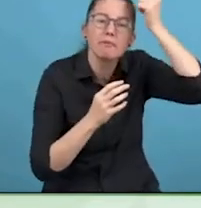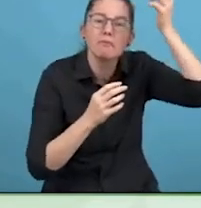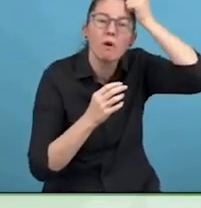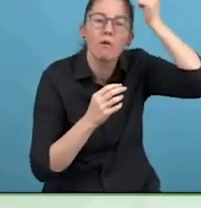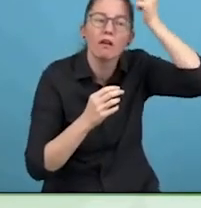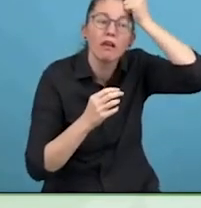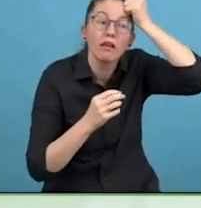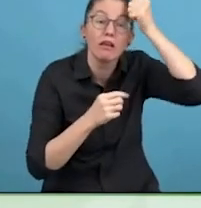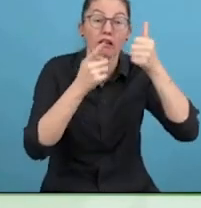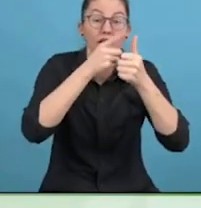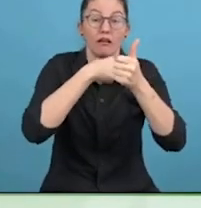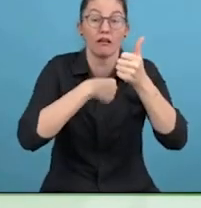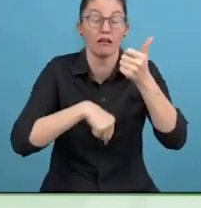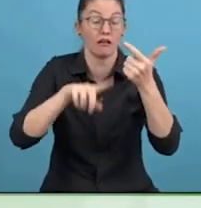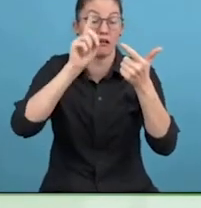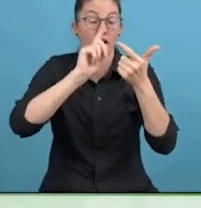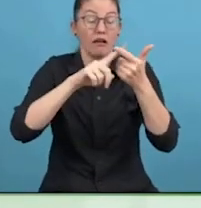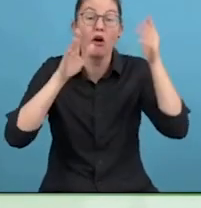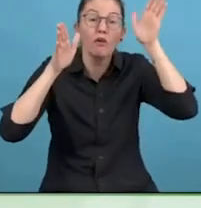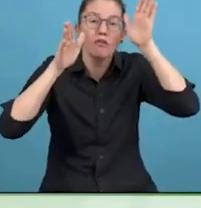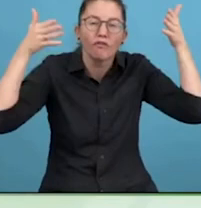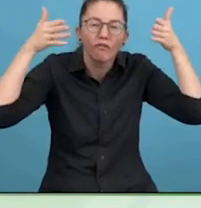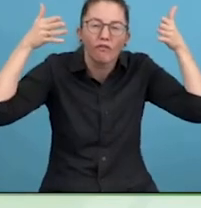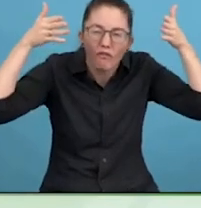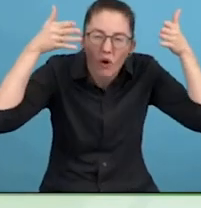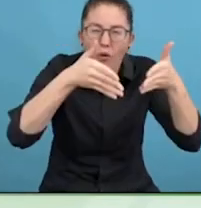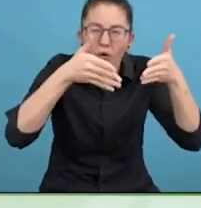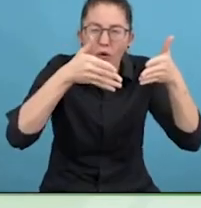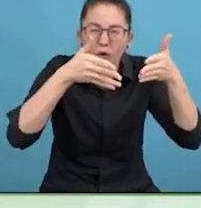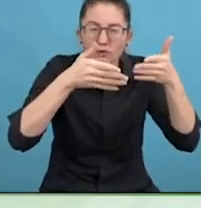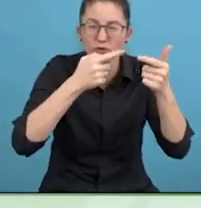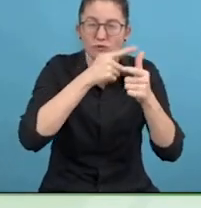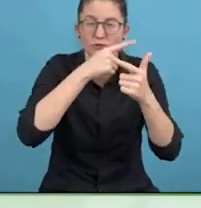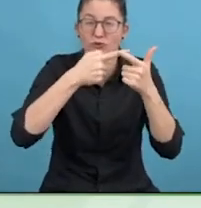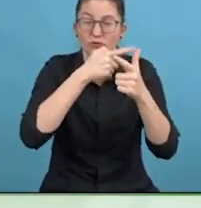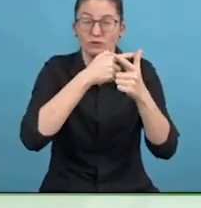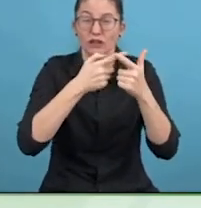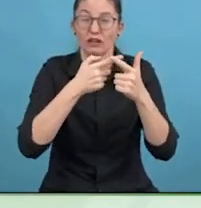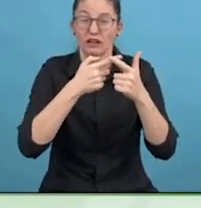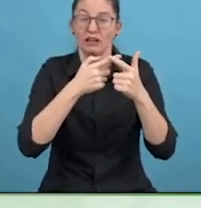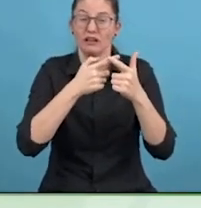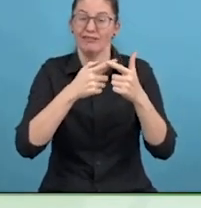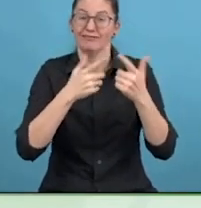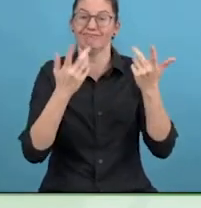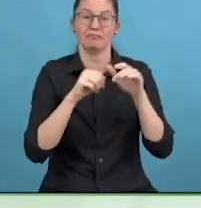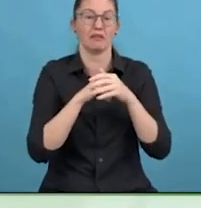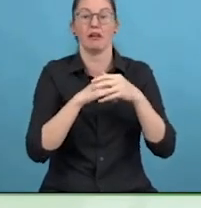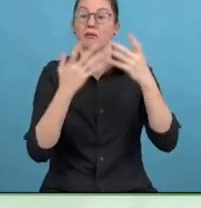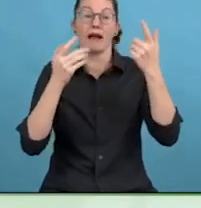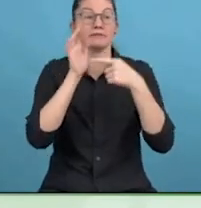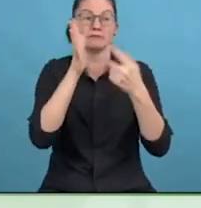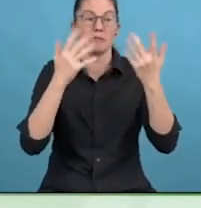Some of these accommodations would include a lot of different memory.